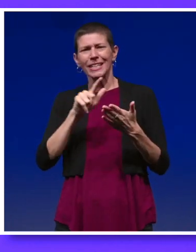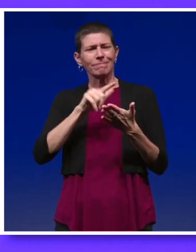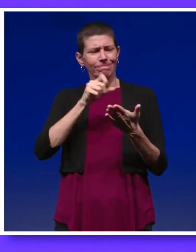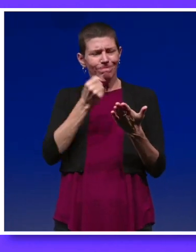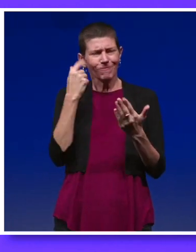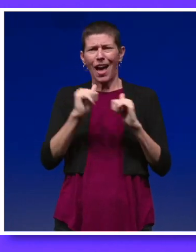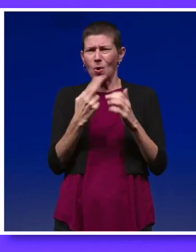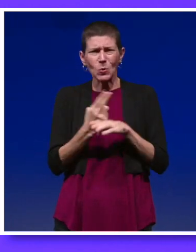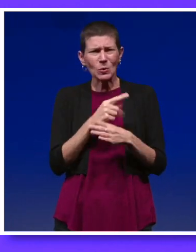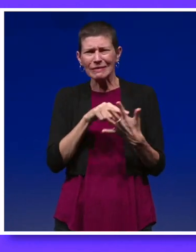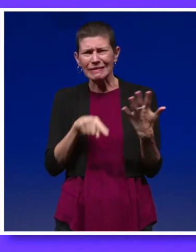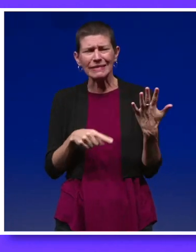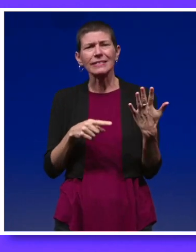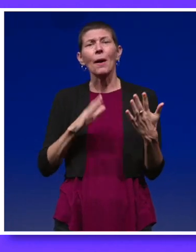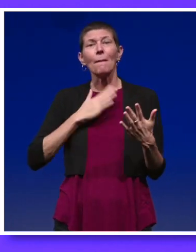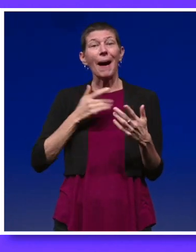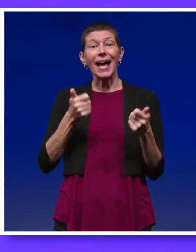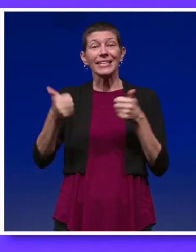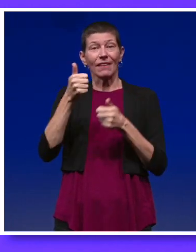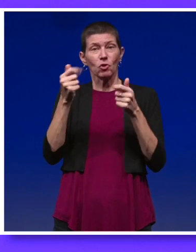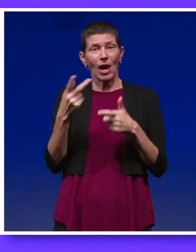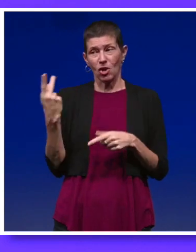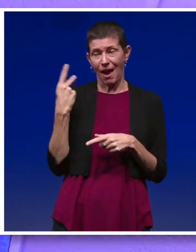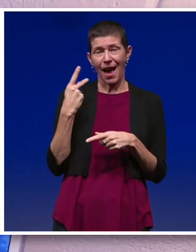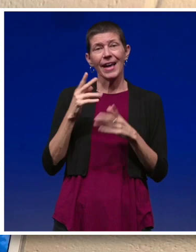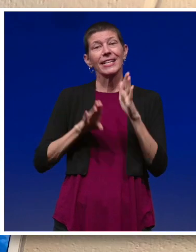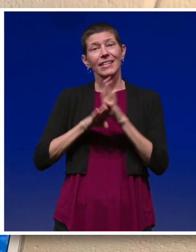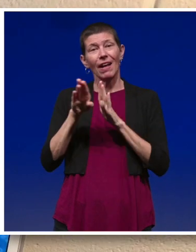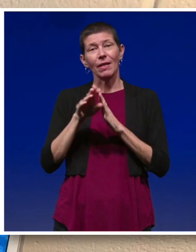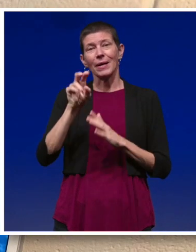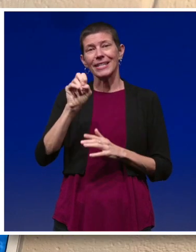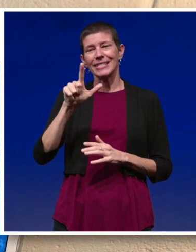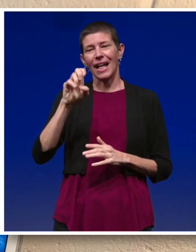Together with my executive director, we developed the TeleConnect program.